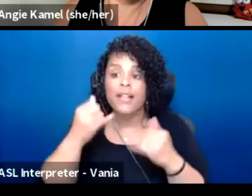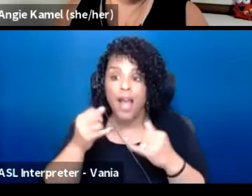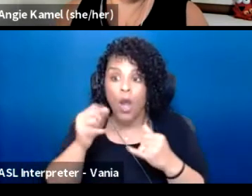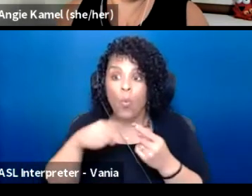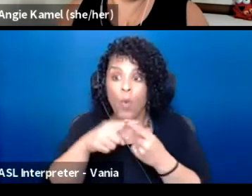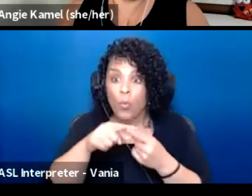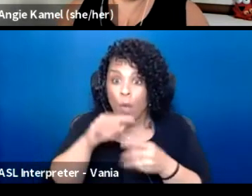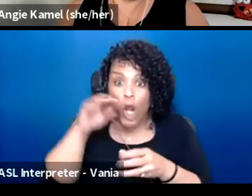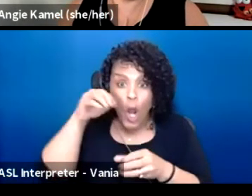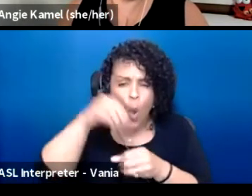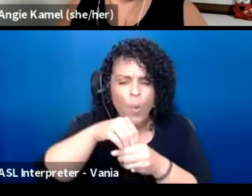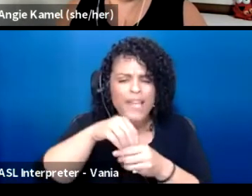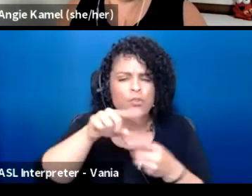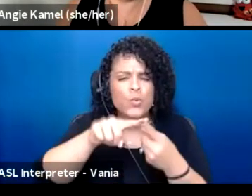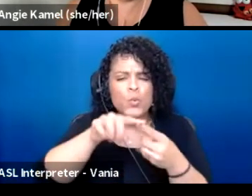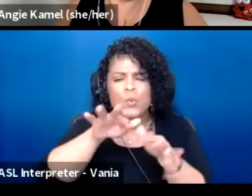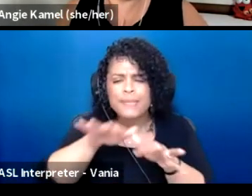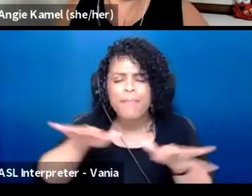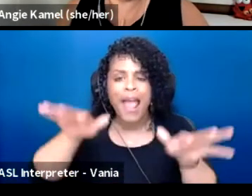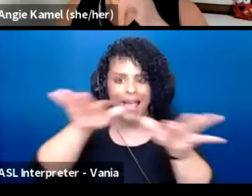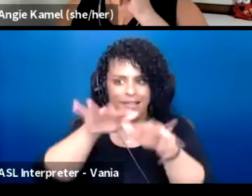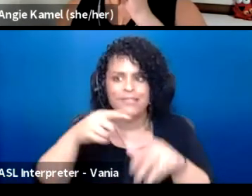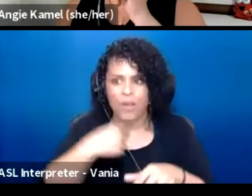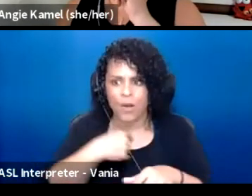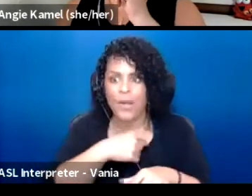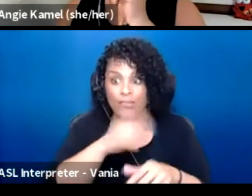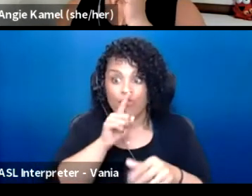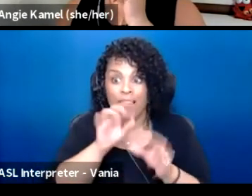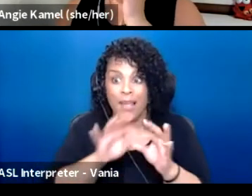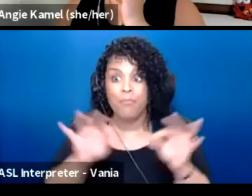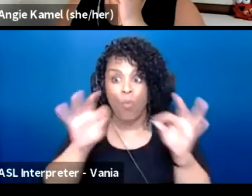I think we also really important, like I said to consider the ways